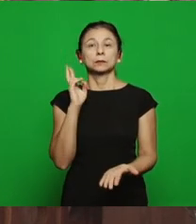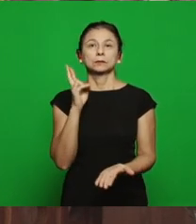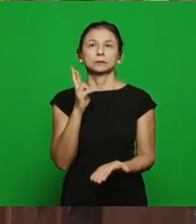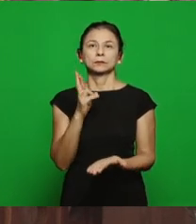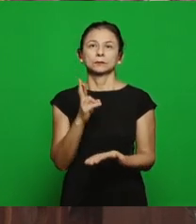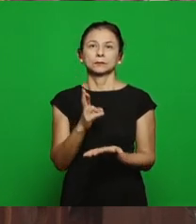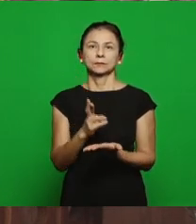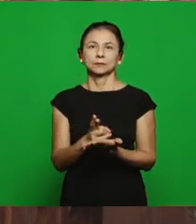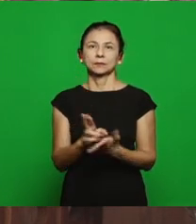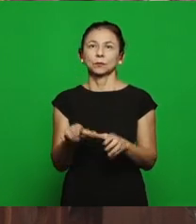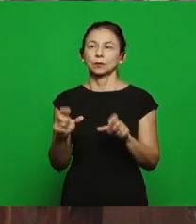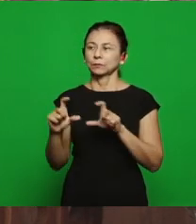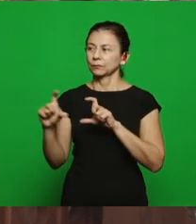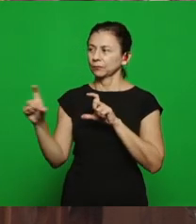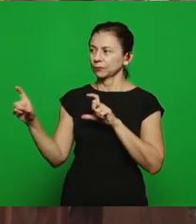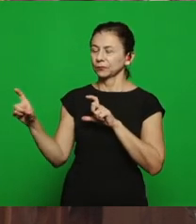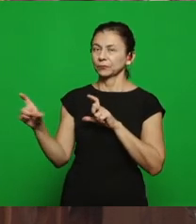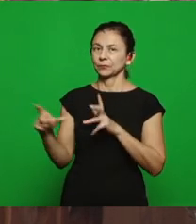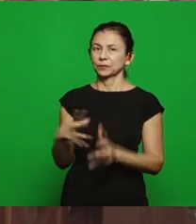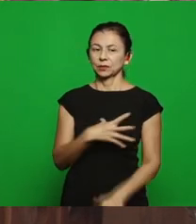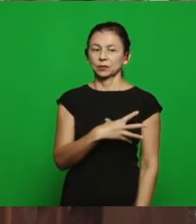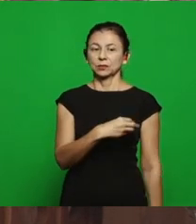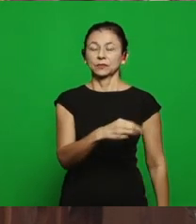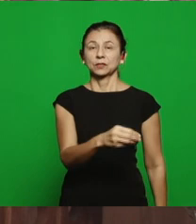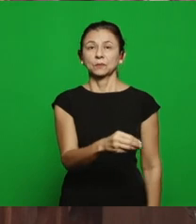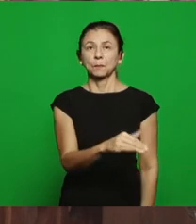her children killed with death, why? Because